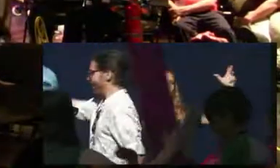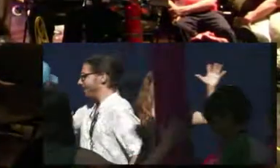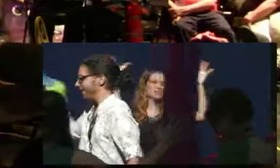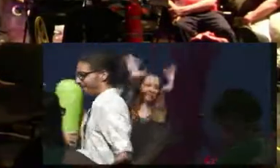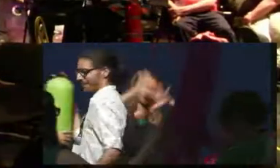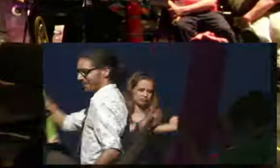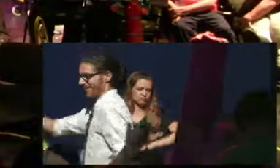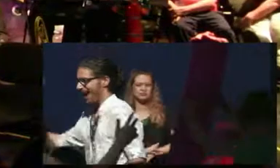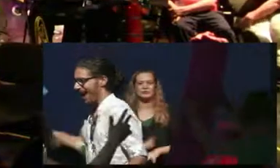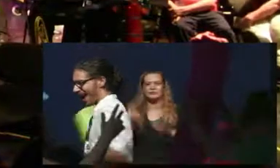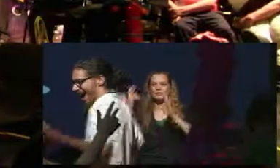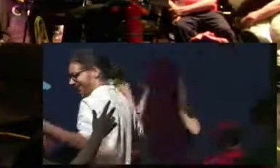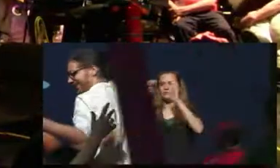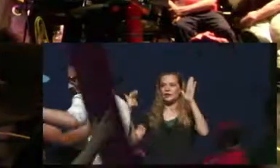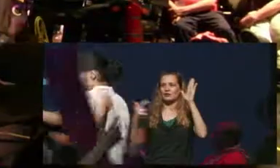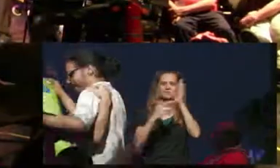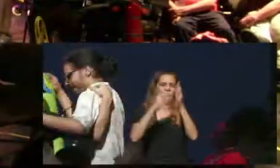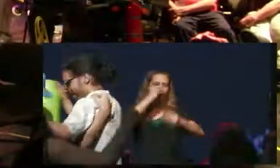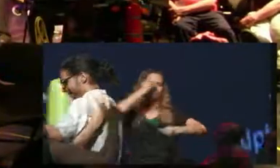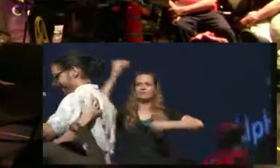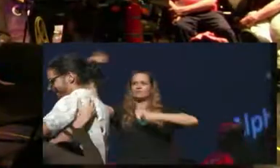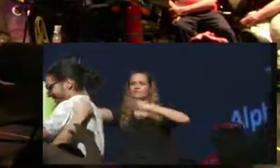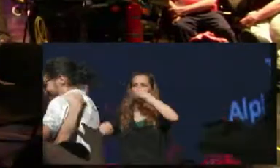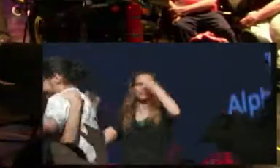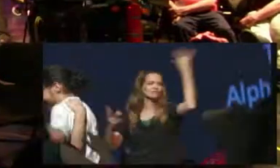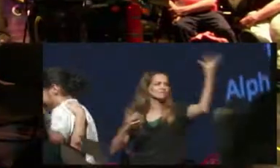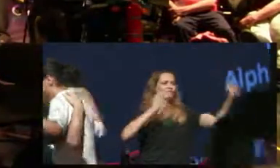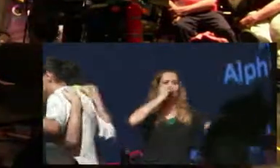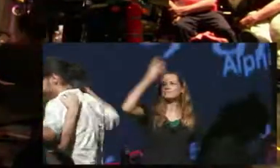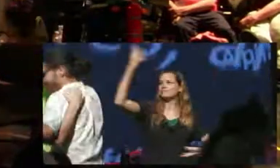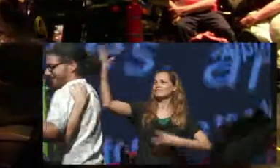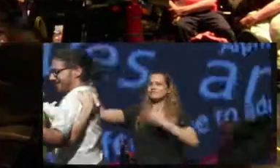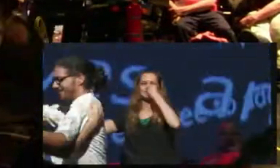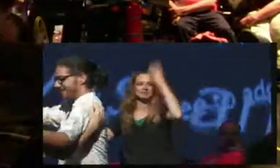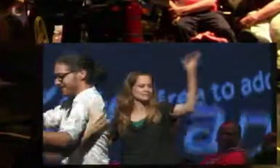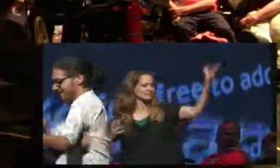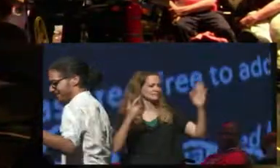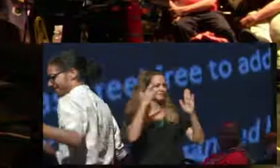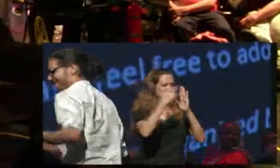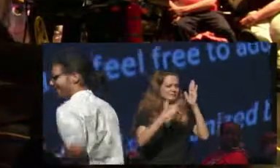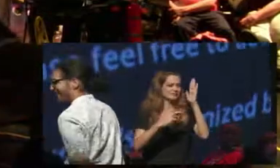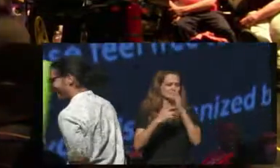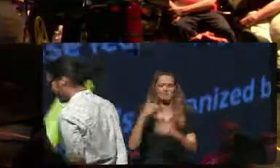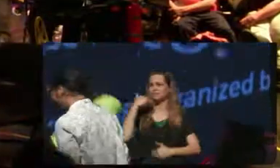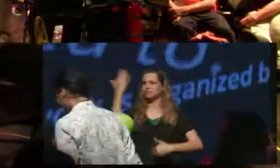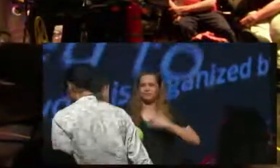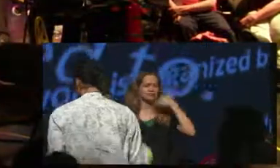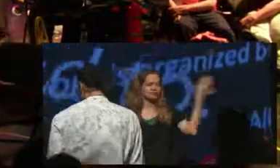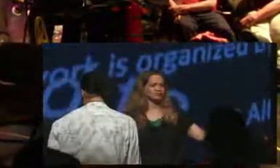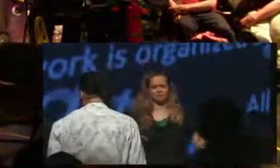Rules are meant to be broken, Rules are meant to be broken,